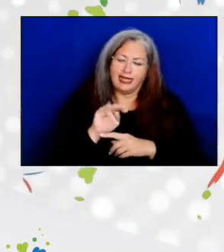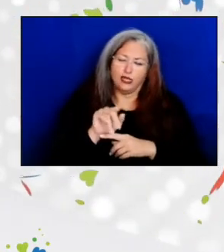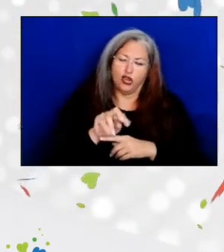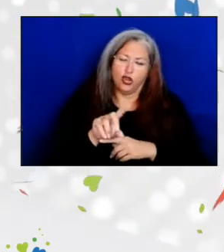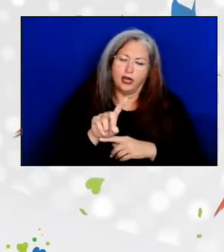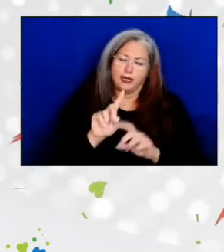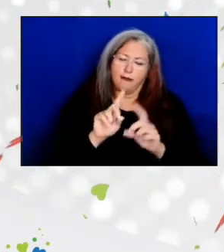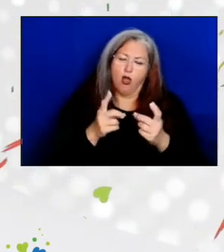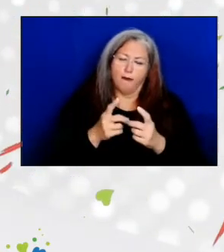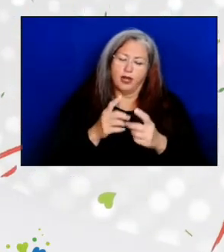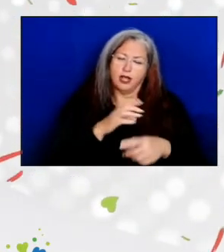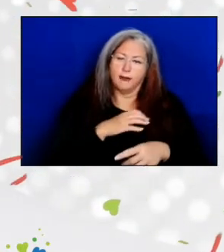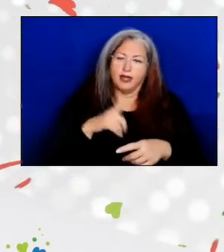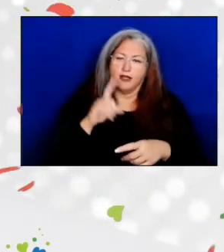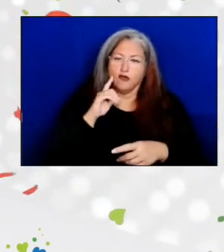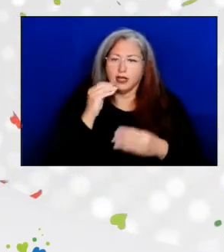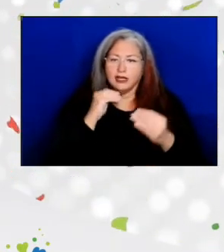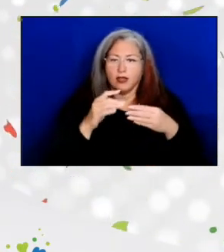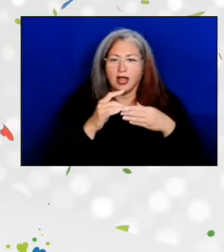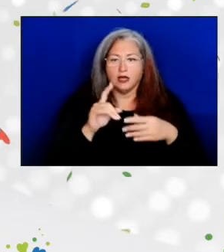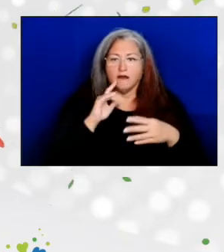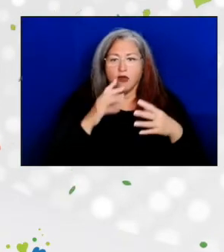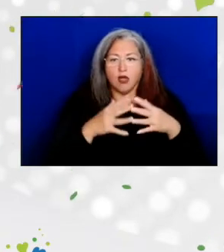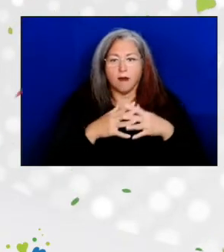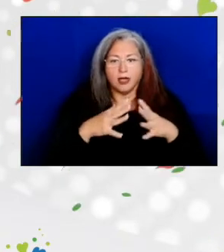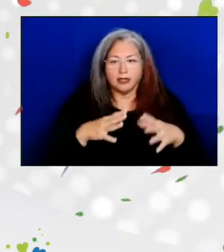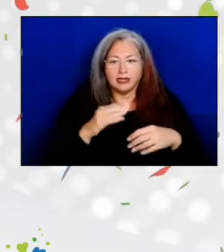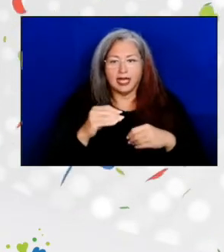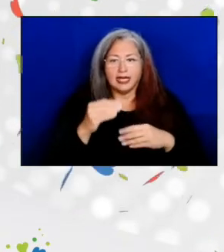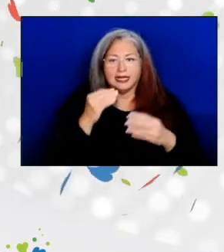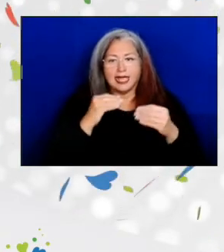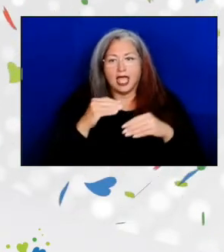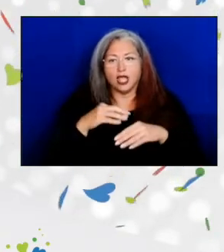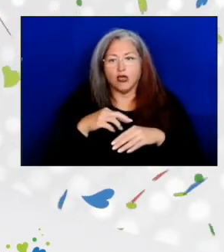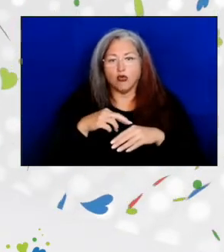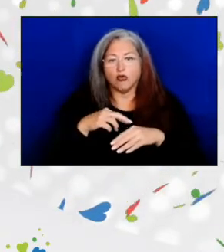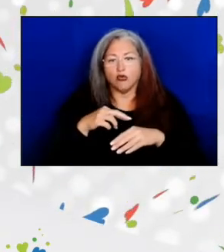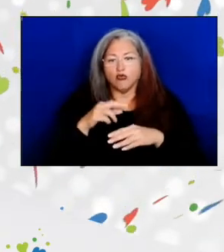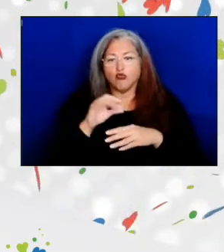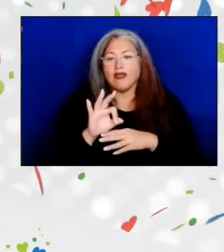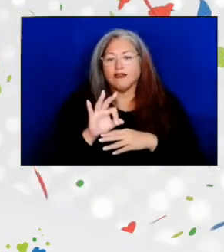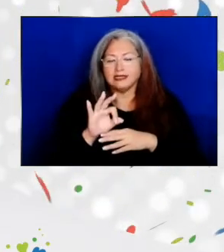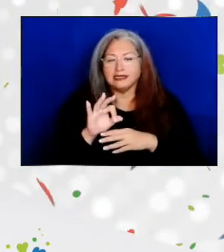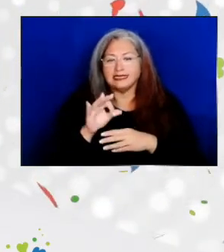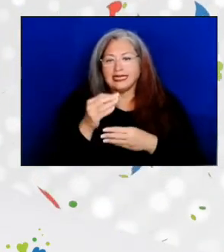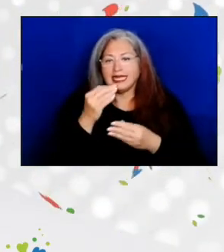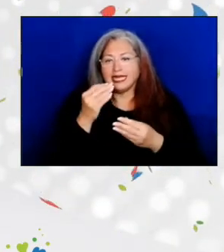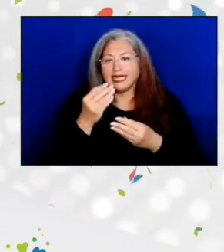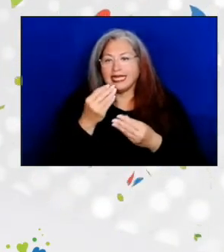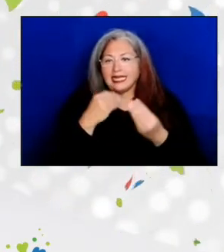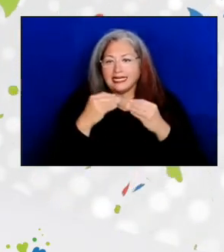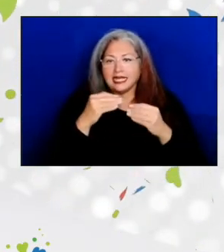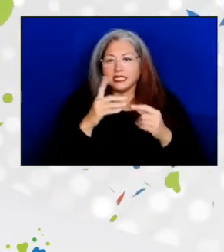for the Dietary Guidelines for Americans and Dietary Reference Intakes, and served on those committees to remind them